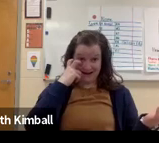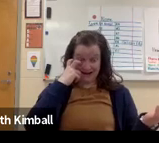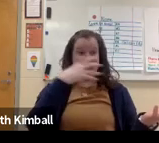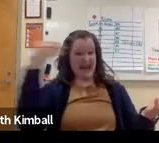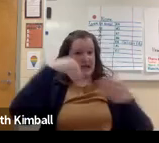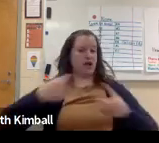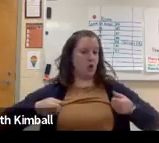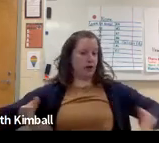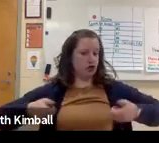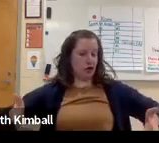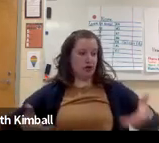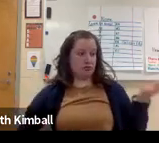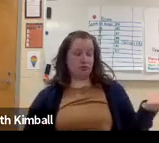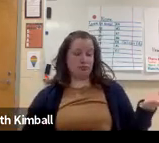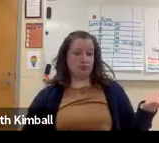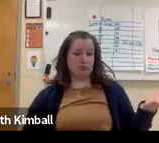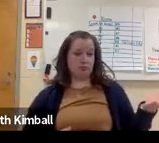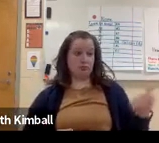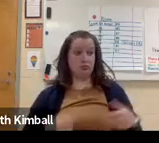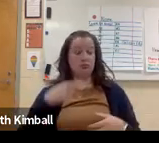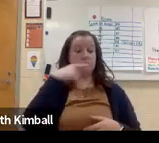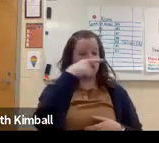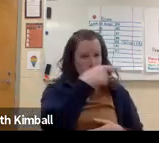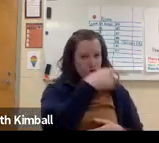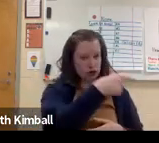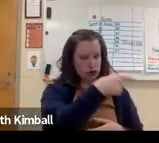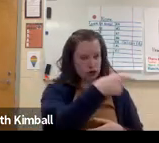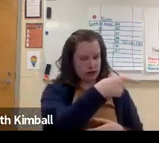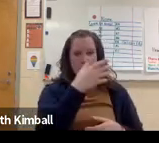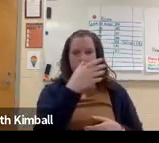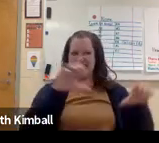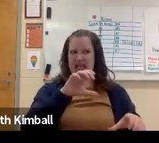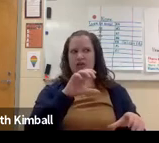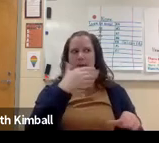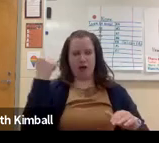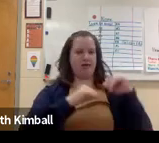One of the students was deaf and blind, and in a wheelchair.